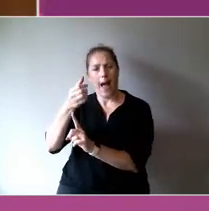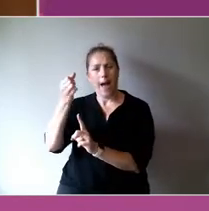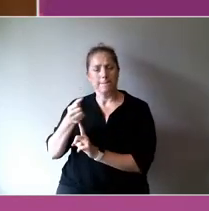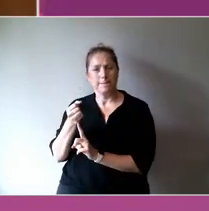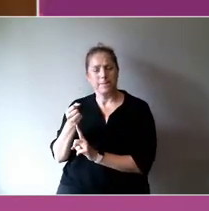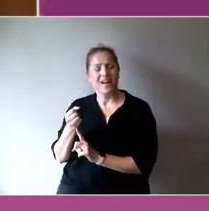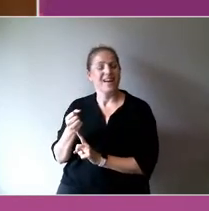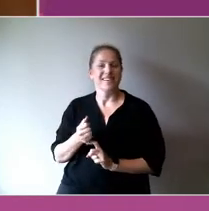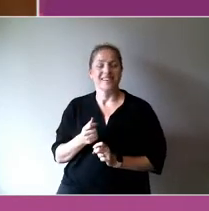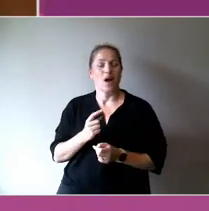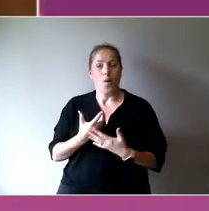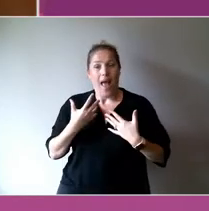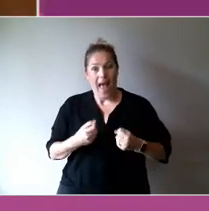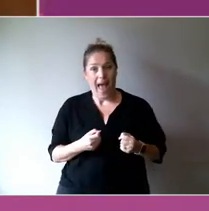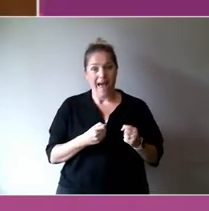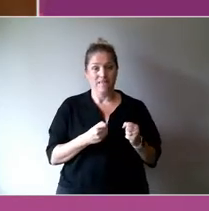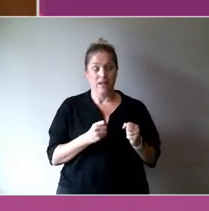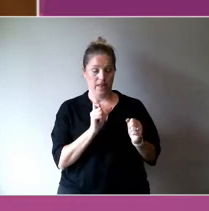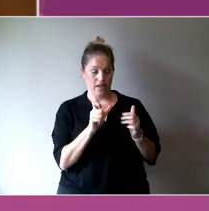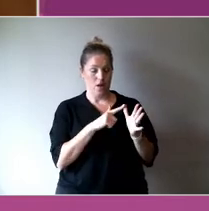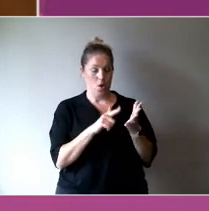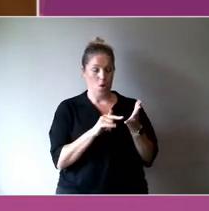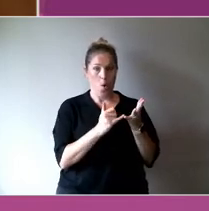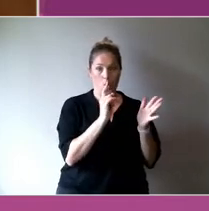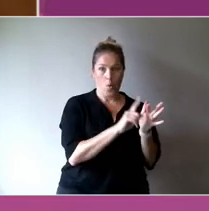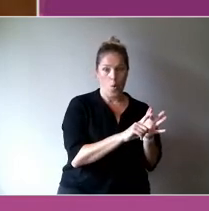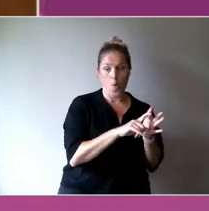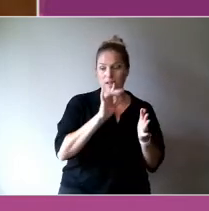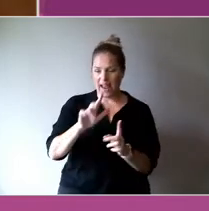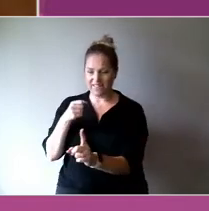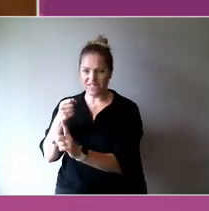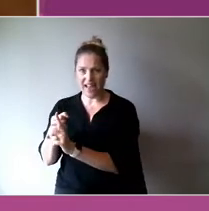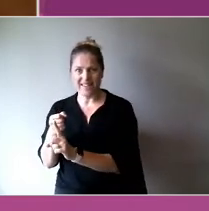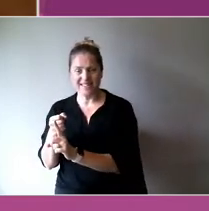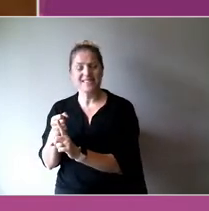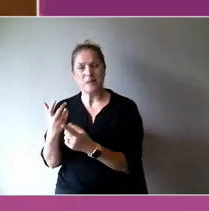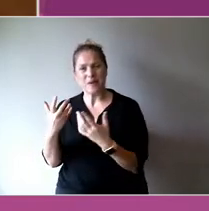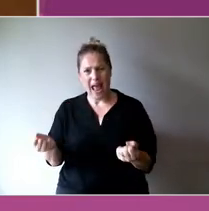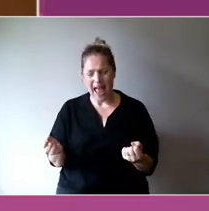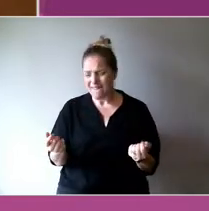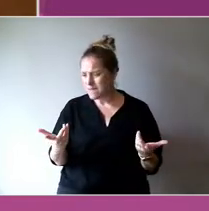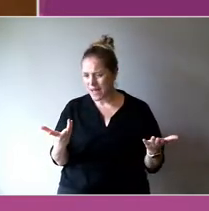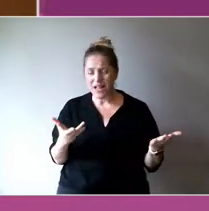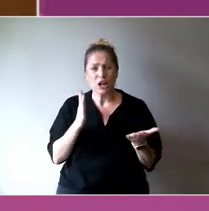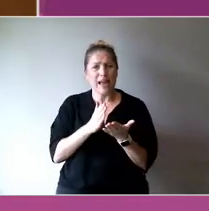What you do, if you go too quickly to the measure, you miss what's really valuable in